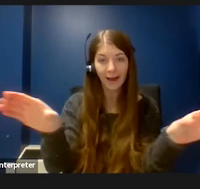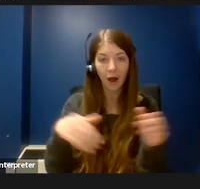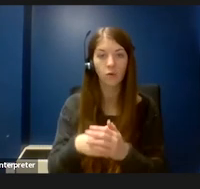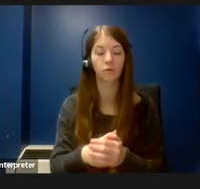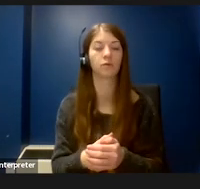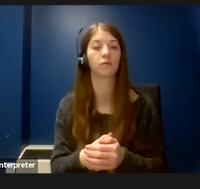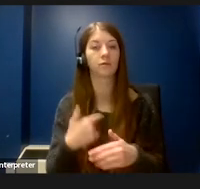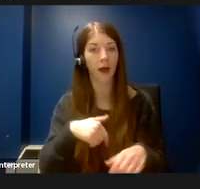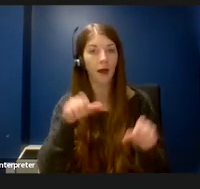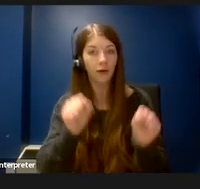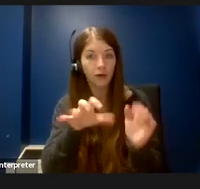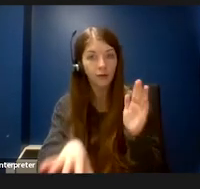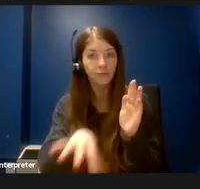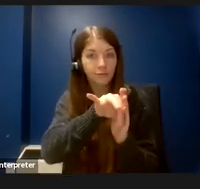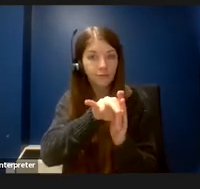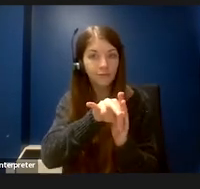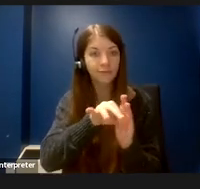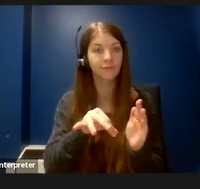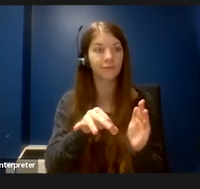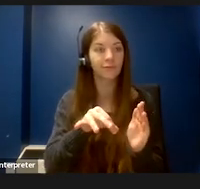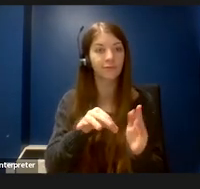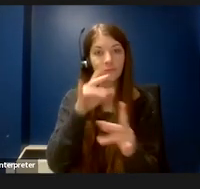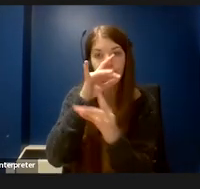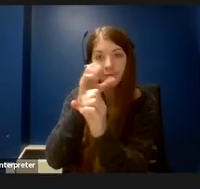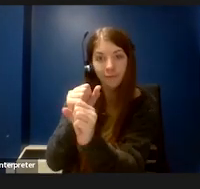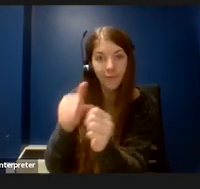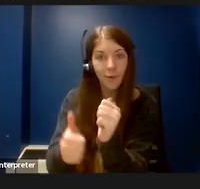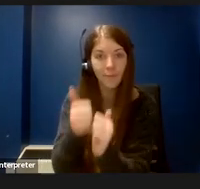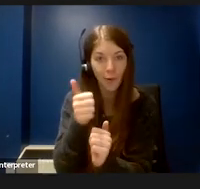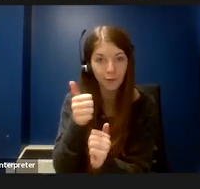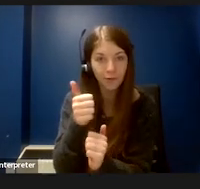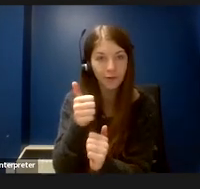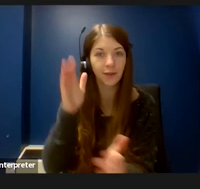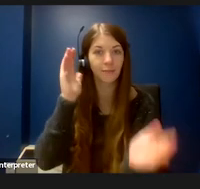activities that I was most interested in rather than worrying about how much my body would hurt.